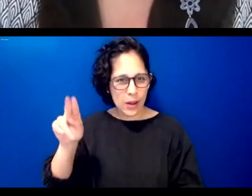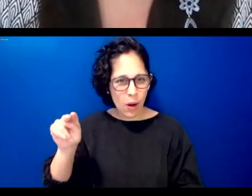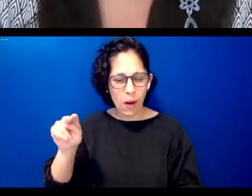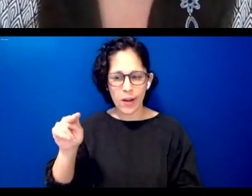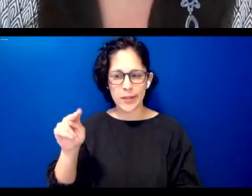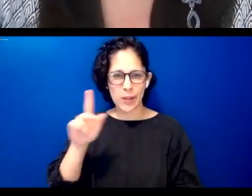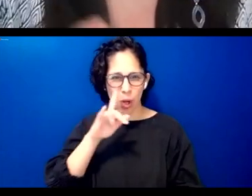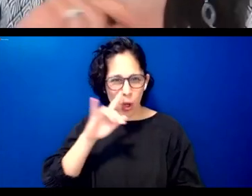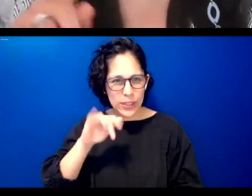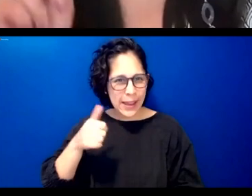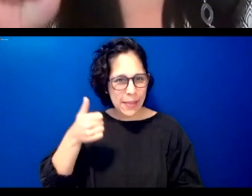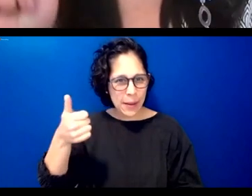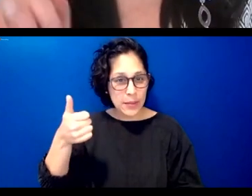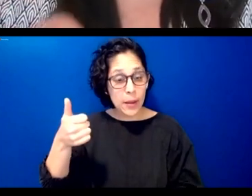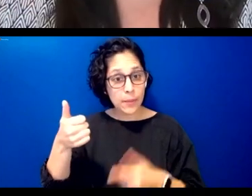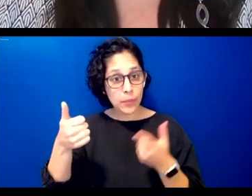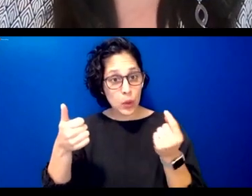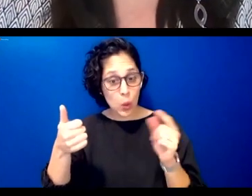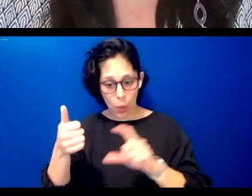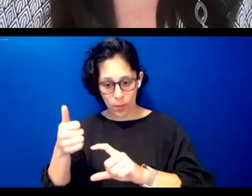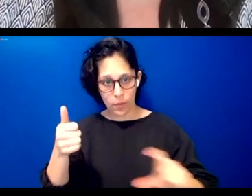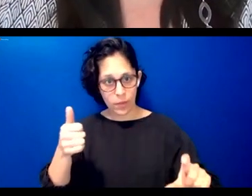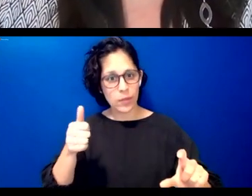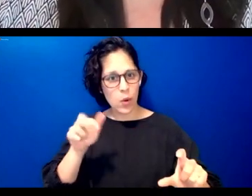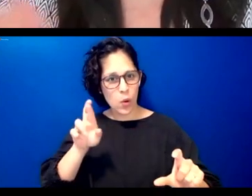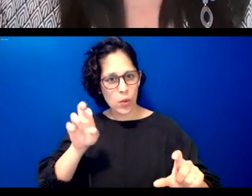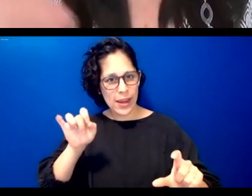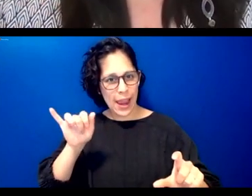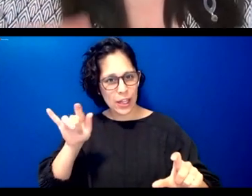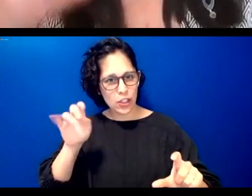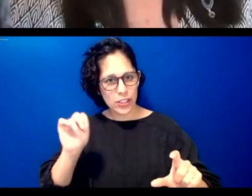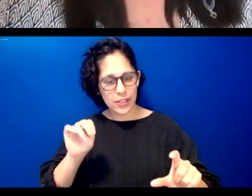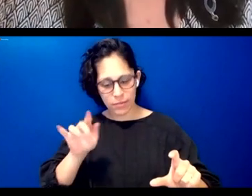to click the thumbs up it will upvote the question and on our end it will bring it to